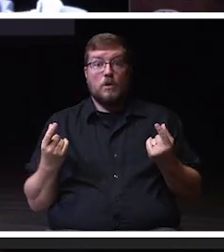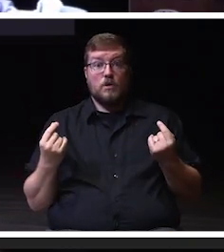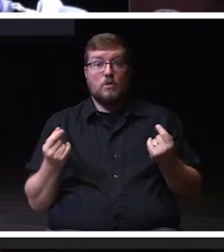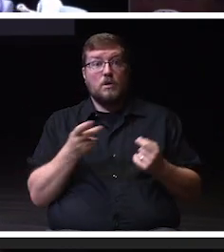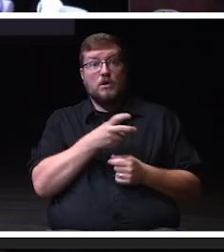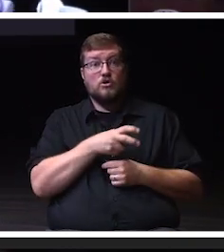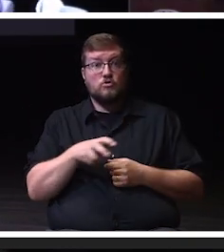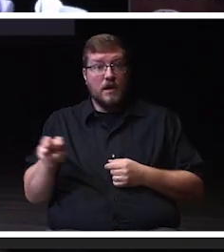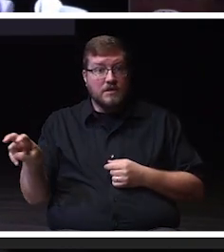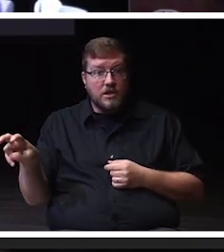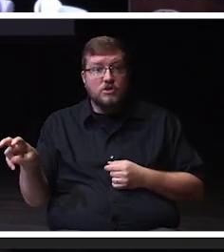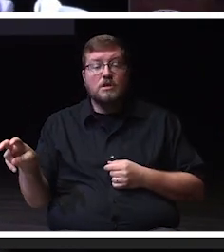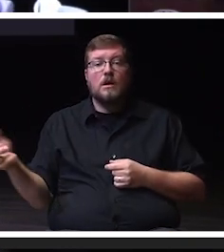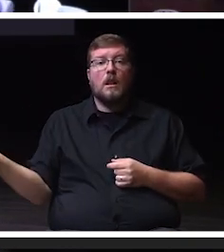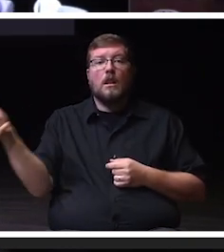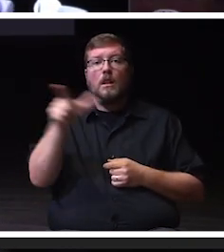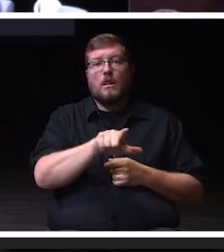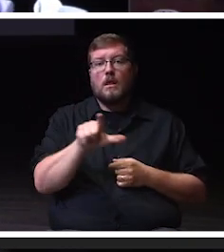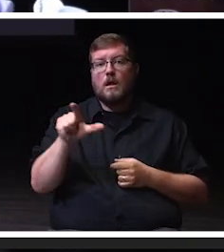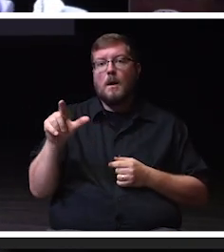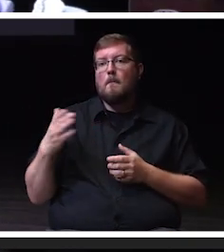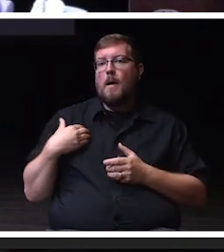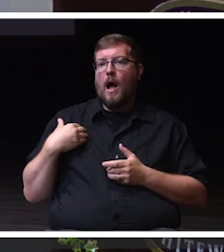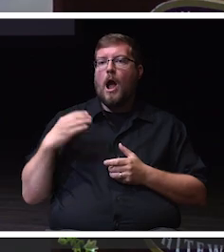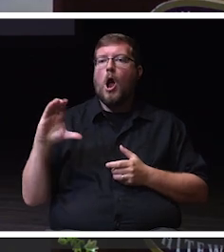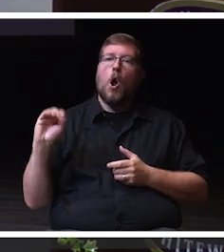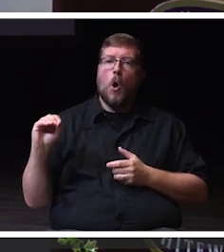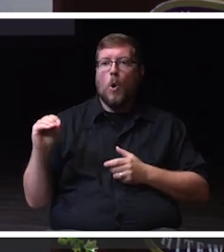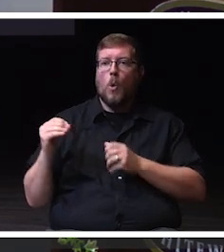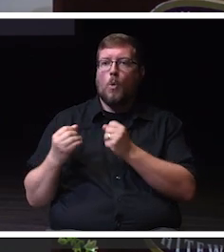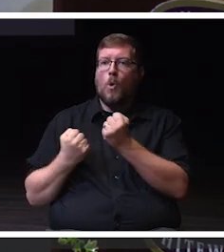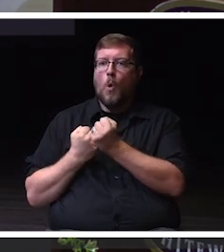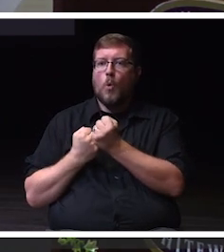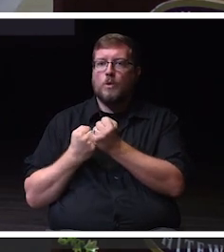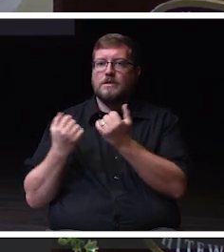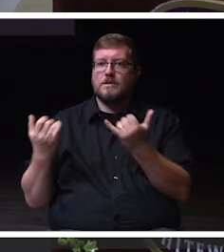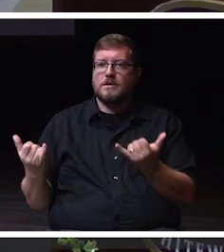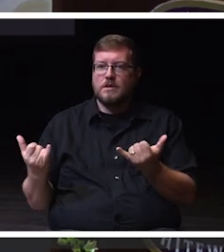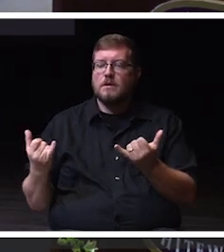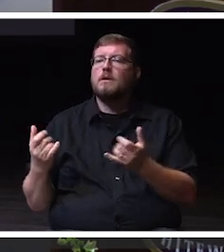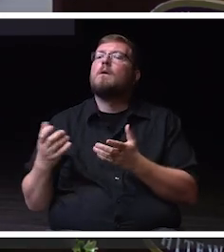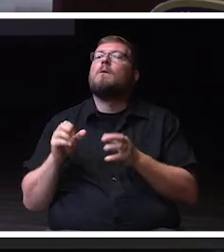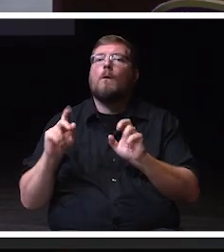turn it over to my co-host. Thank you Chancellor. All right. Let's shift gears a little bit and talk about a topic